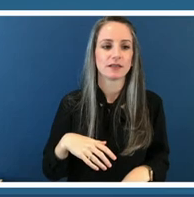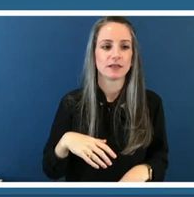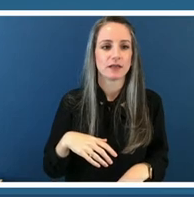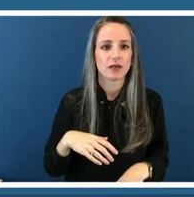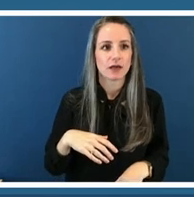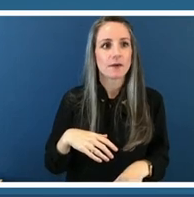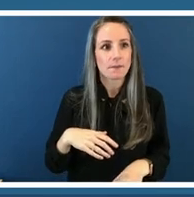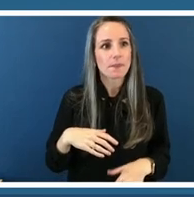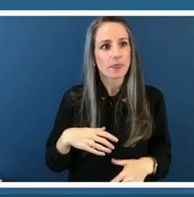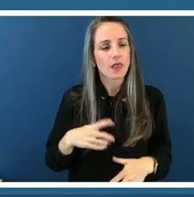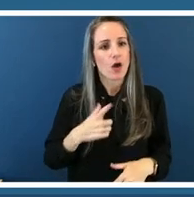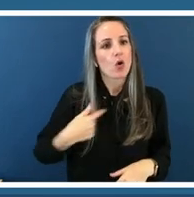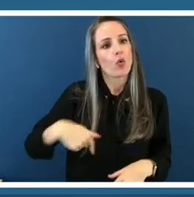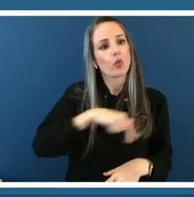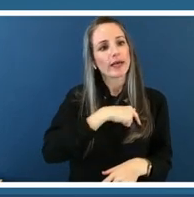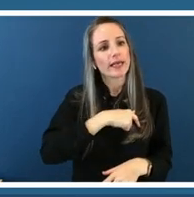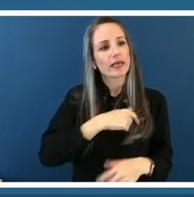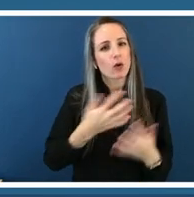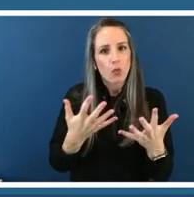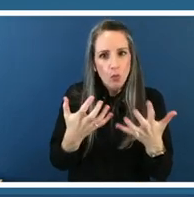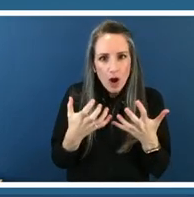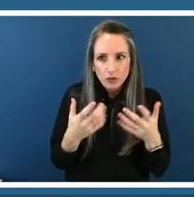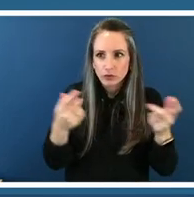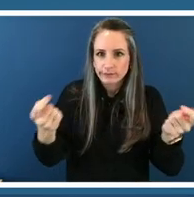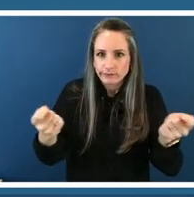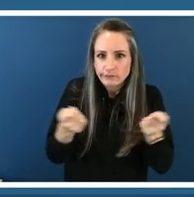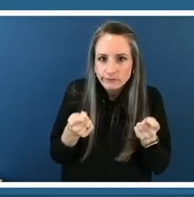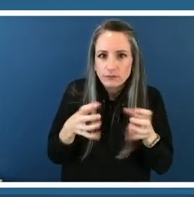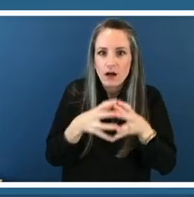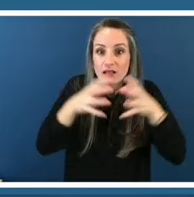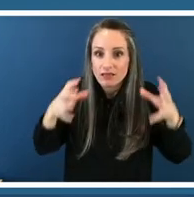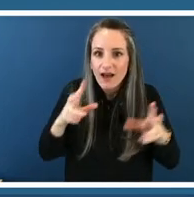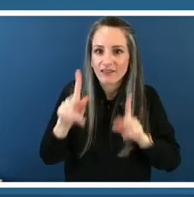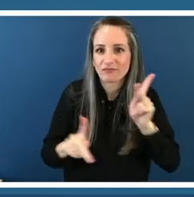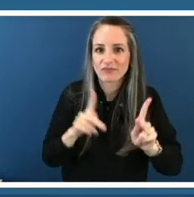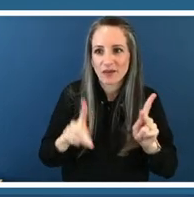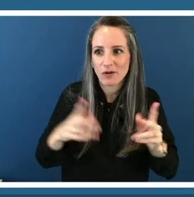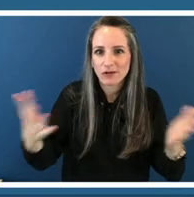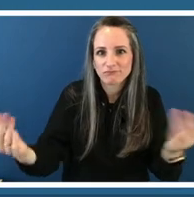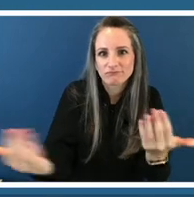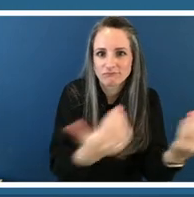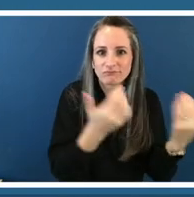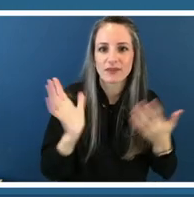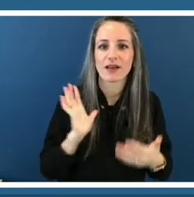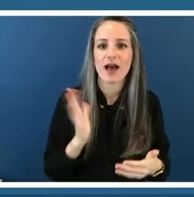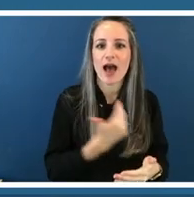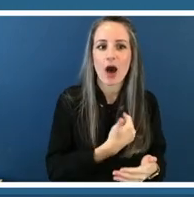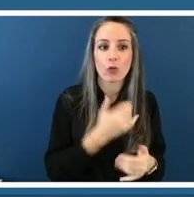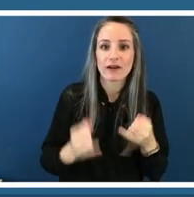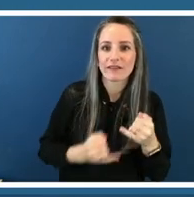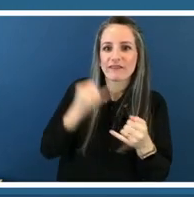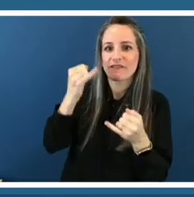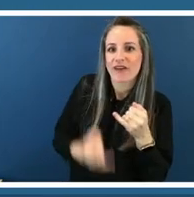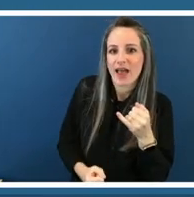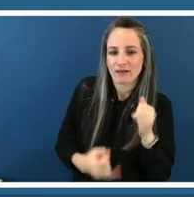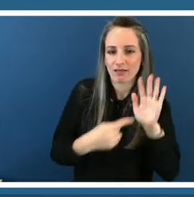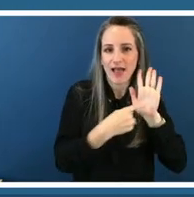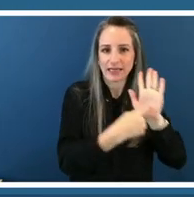bring in large amounts of people into our um into our final exhibitions we've